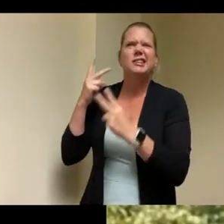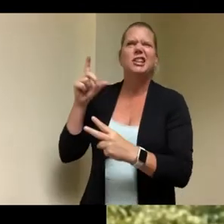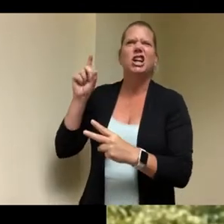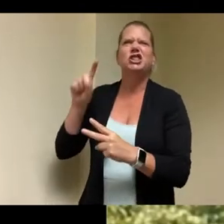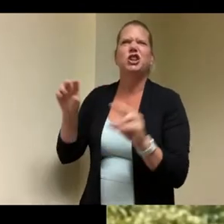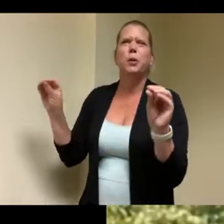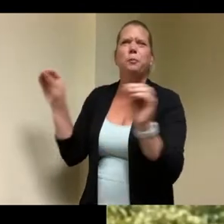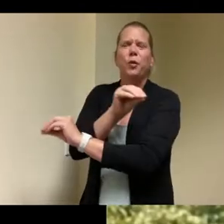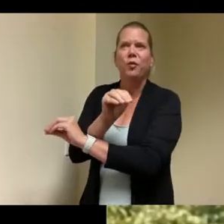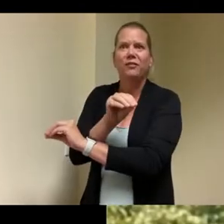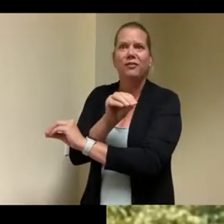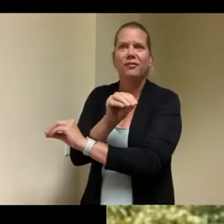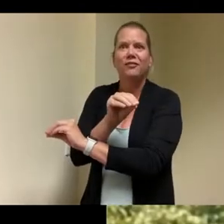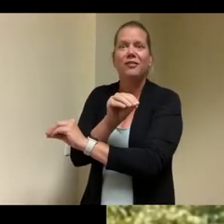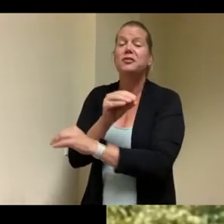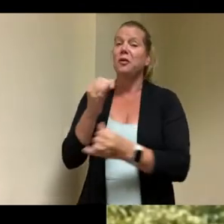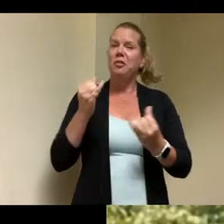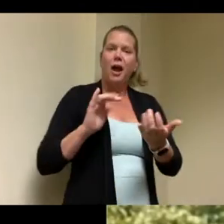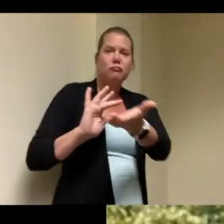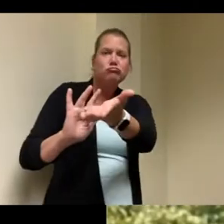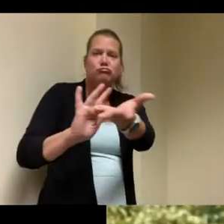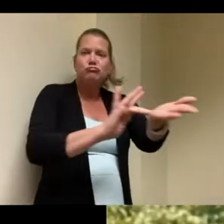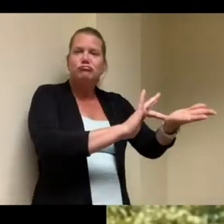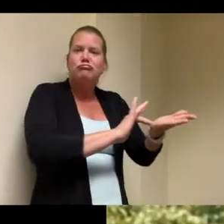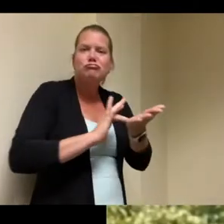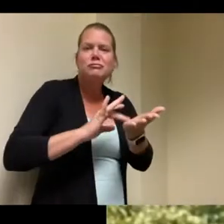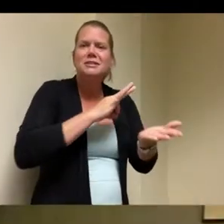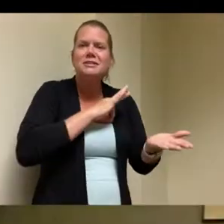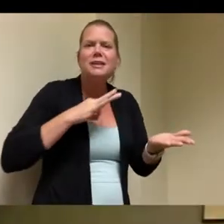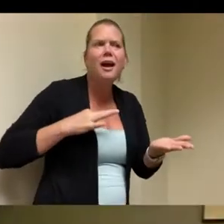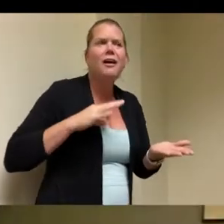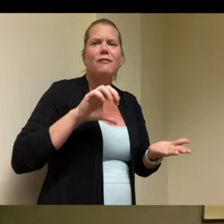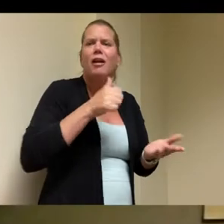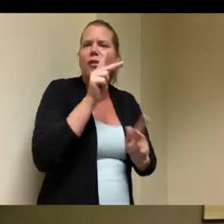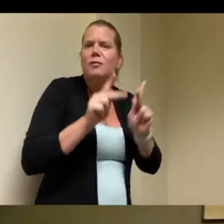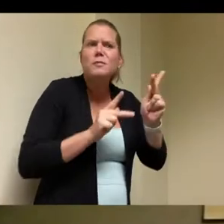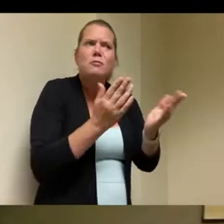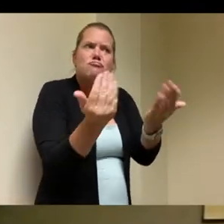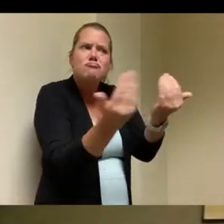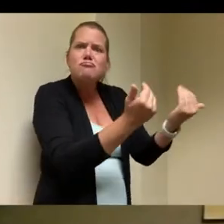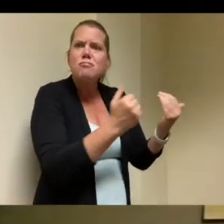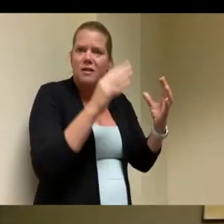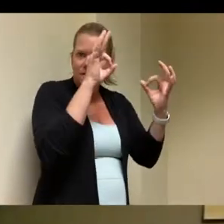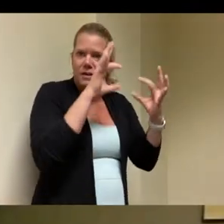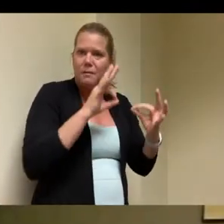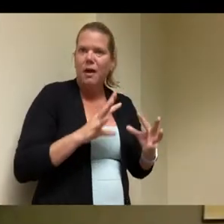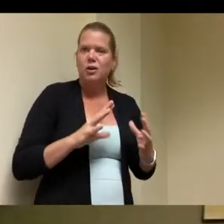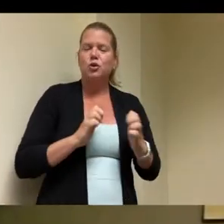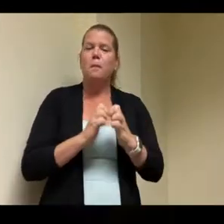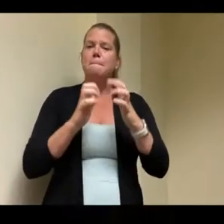is is one of the best in the state if not the best for its uh size and shape i totally agree